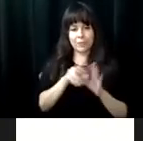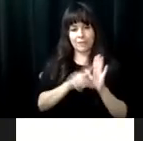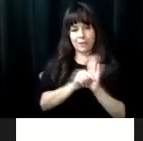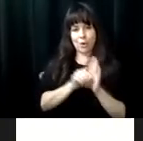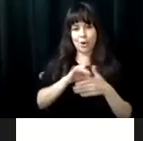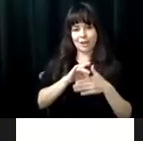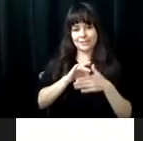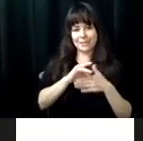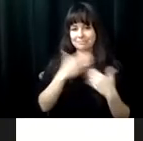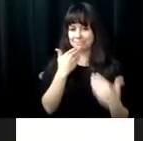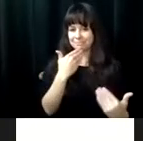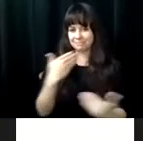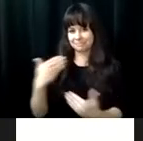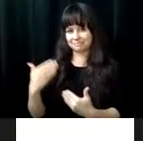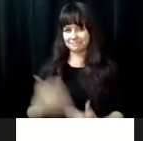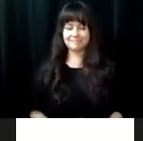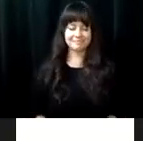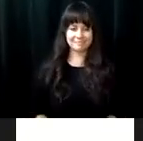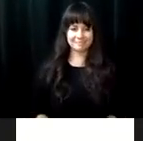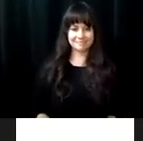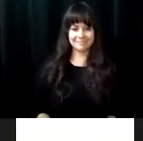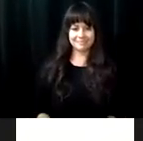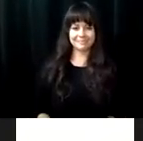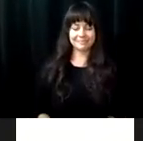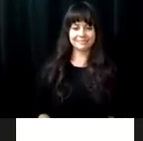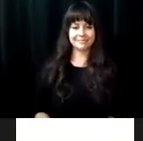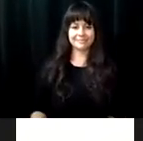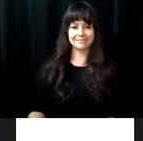numerous interviews and offered invaluable input into the video